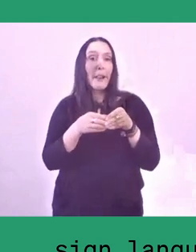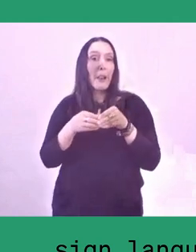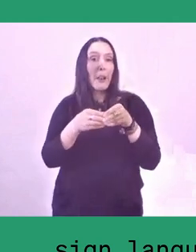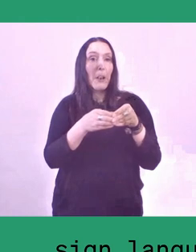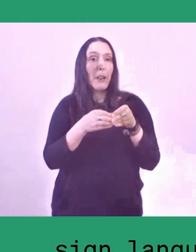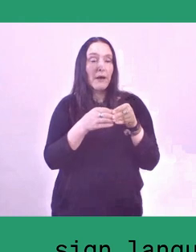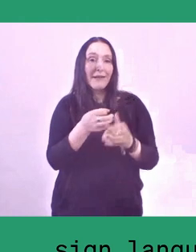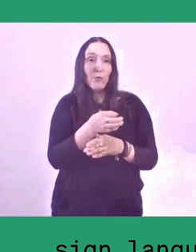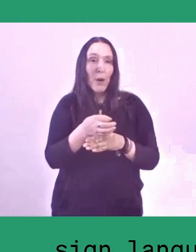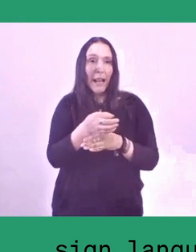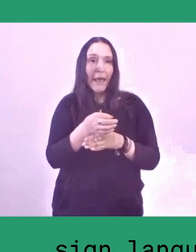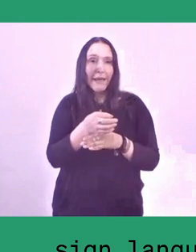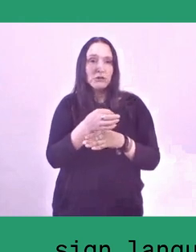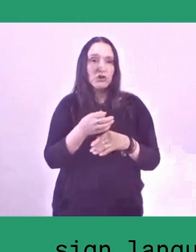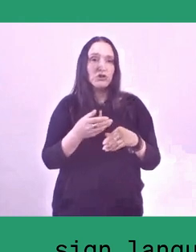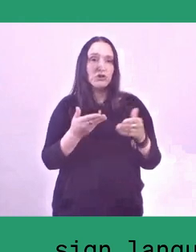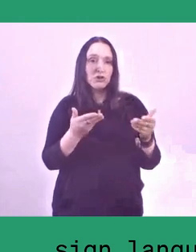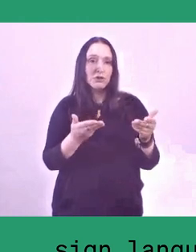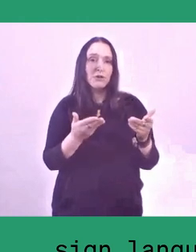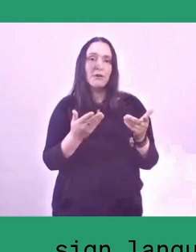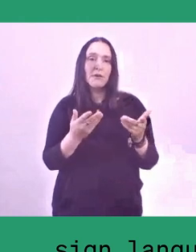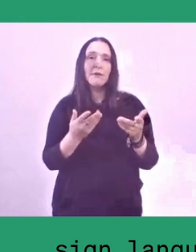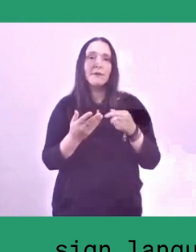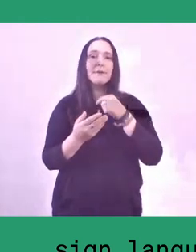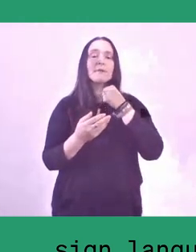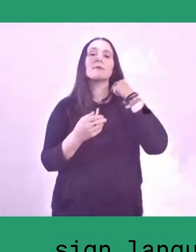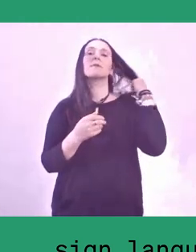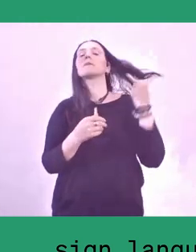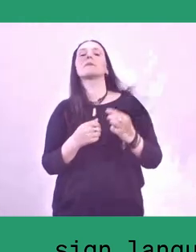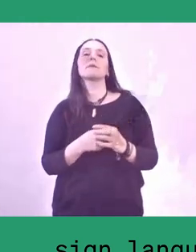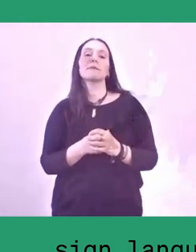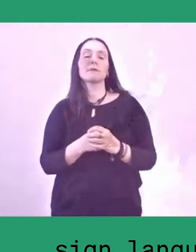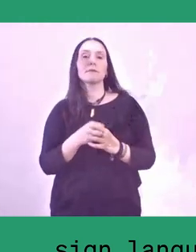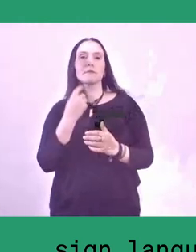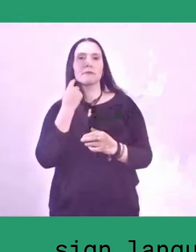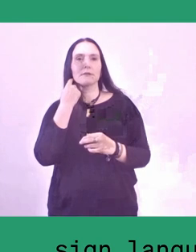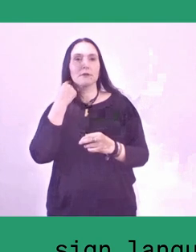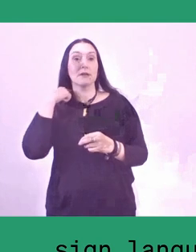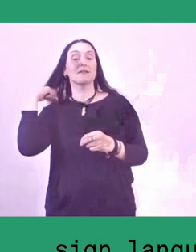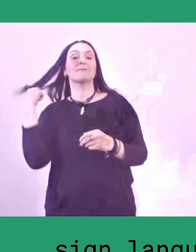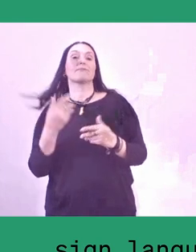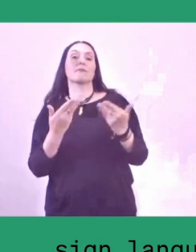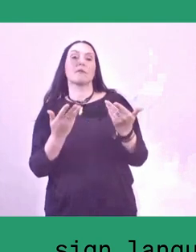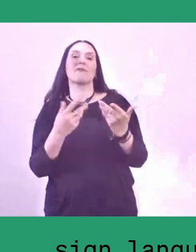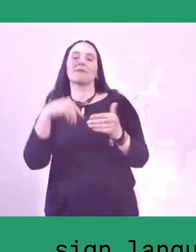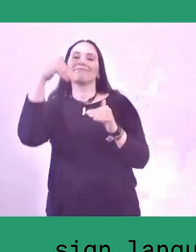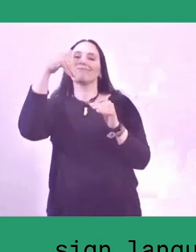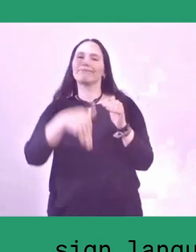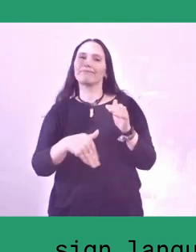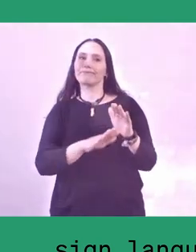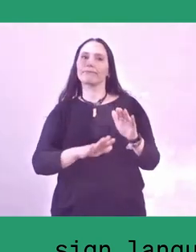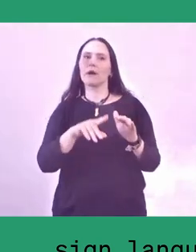the people of Salukanan in Enrekang which are part of the Buli people.